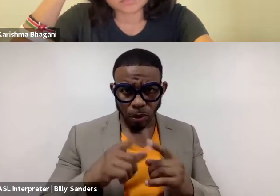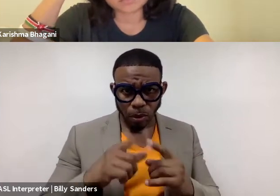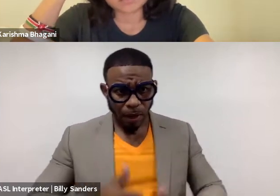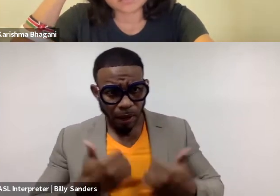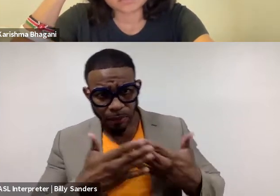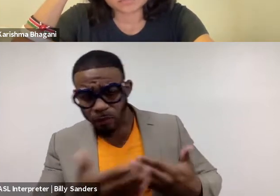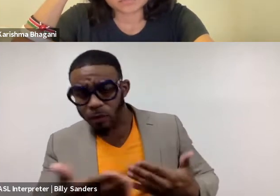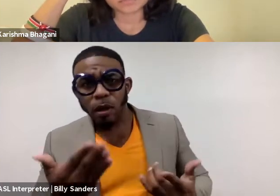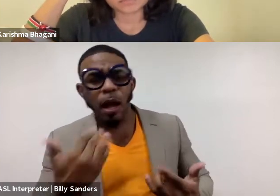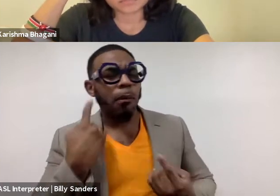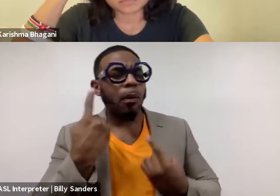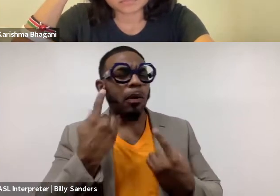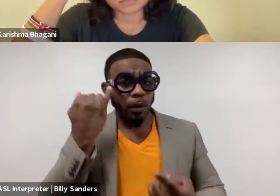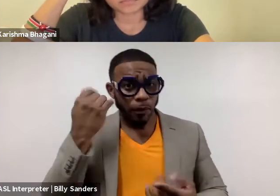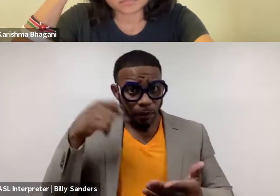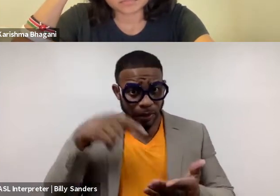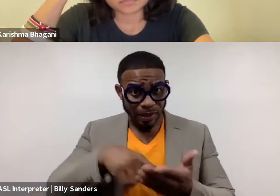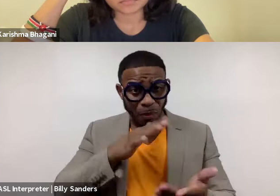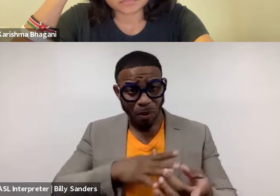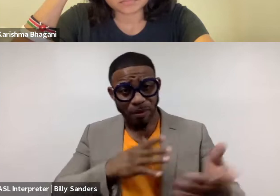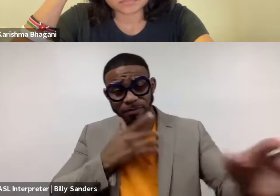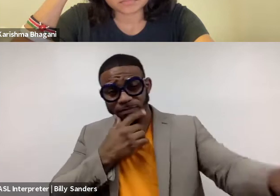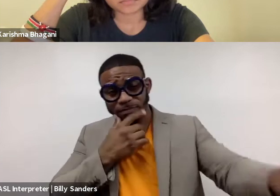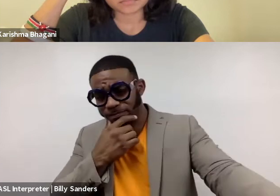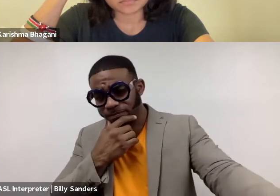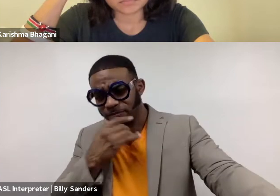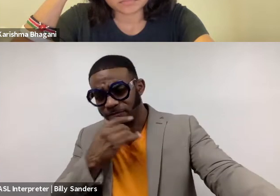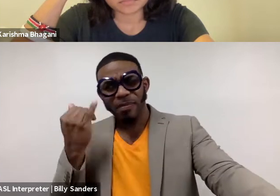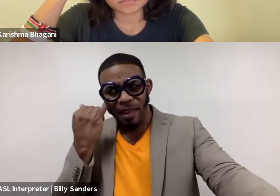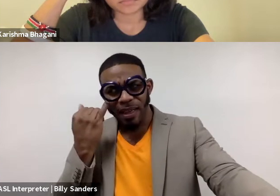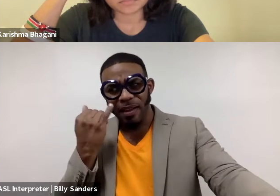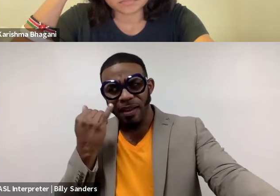And I am wondering for this woman, if they died, was it good for them?